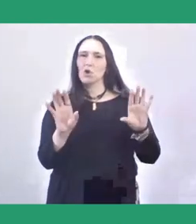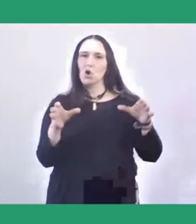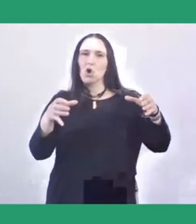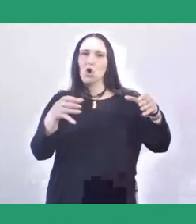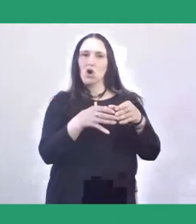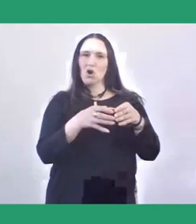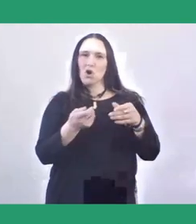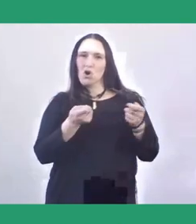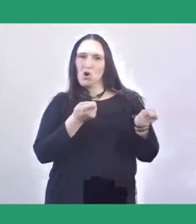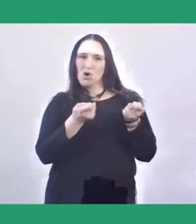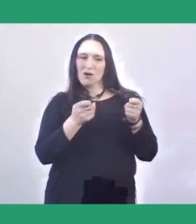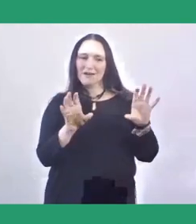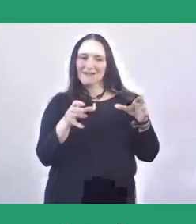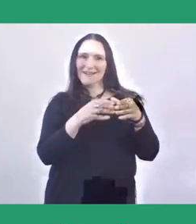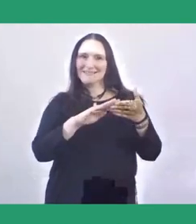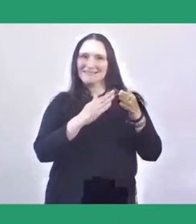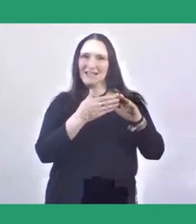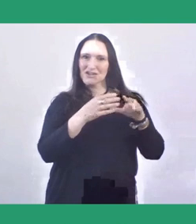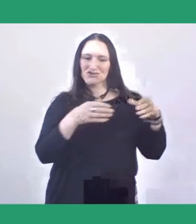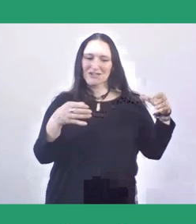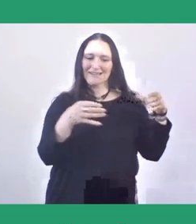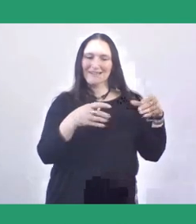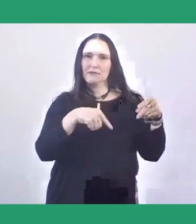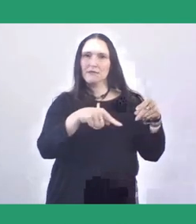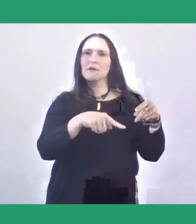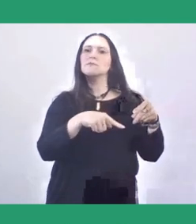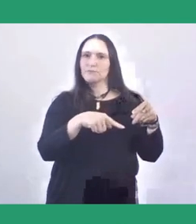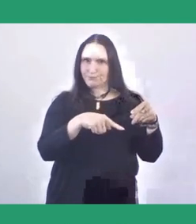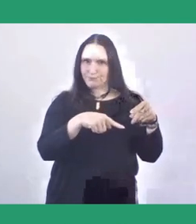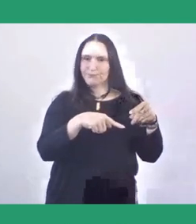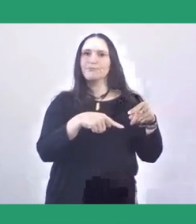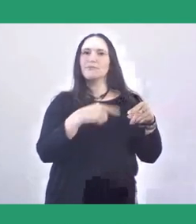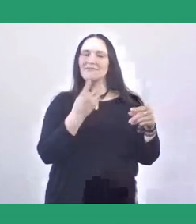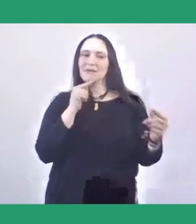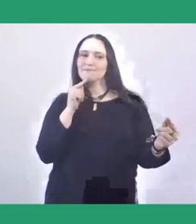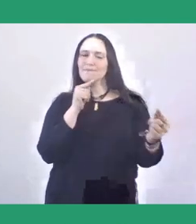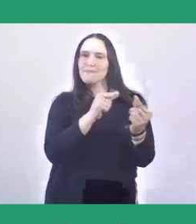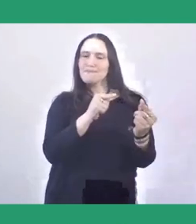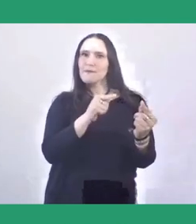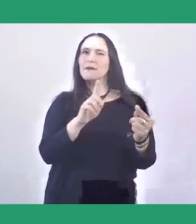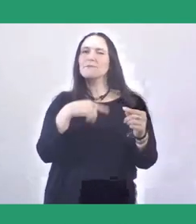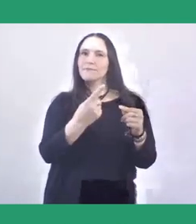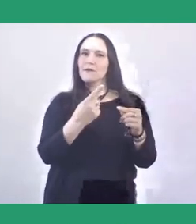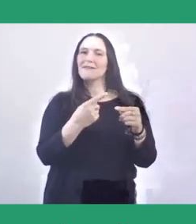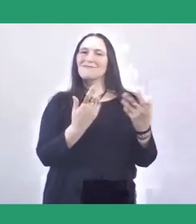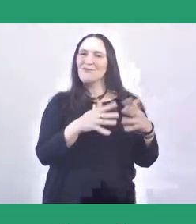is to build the understanding of people of natural farming.